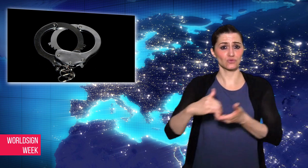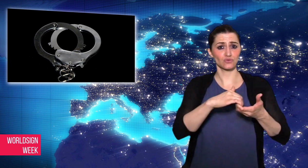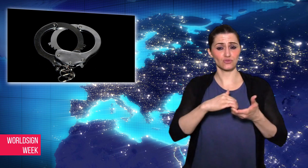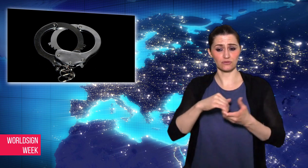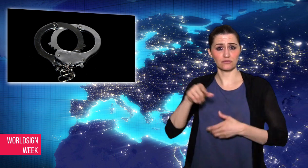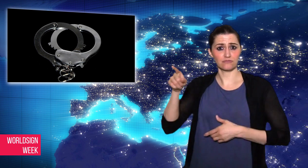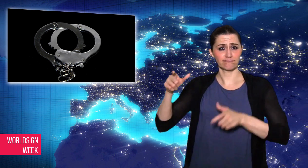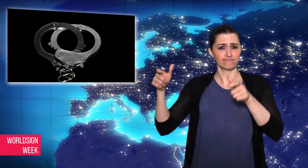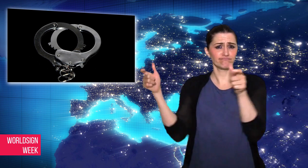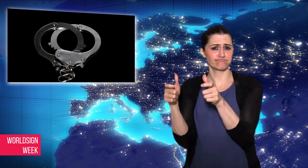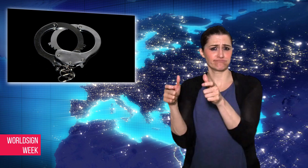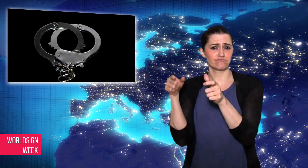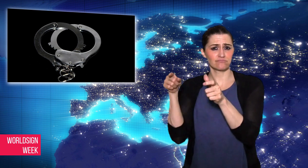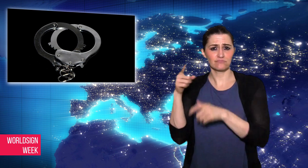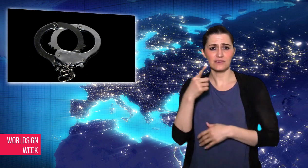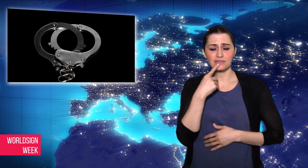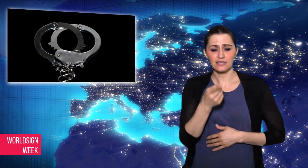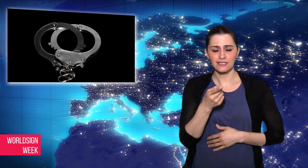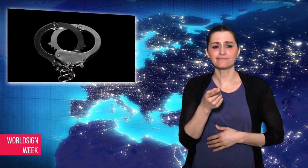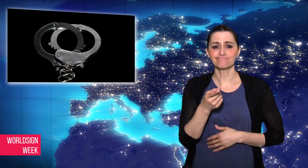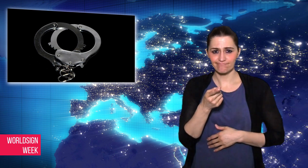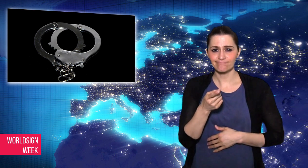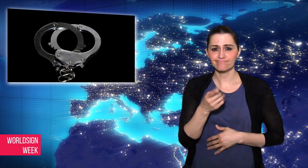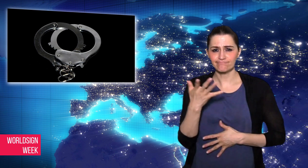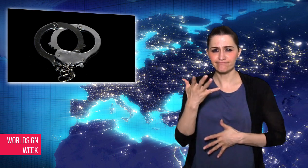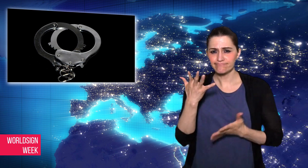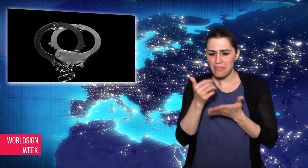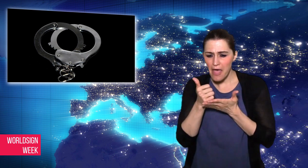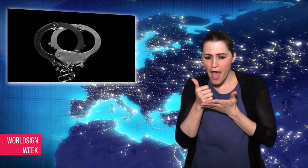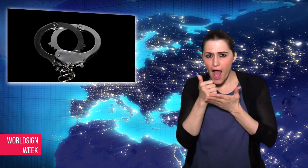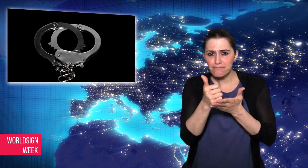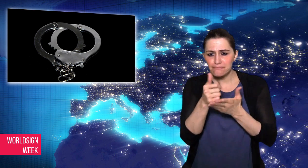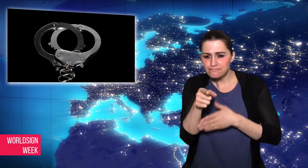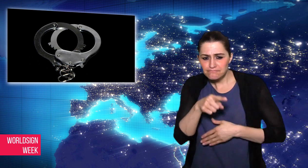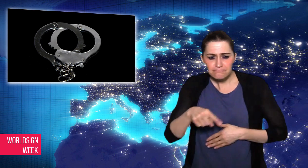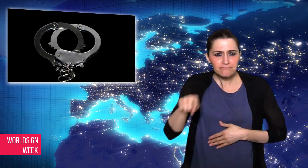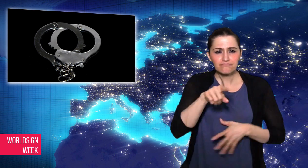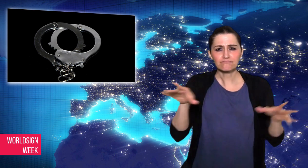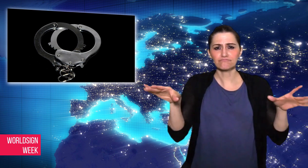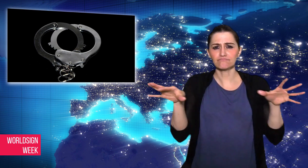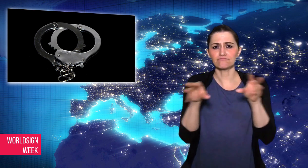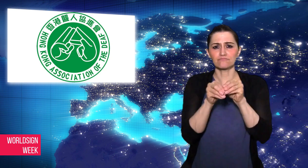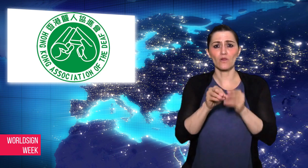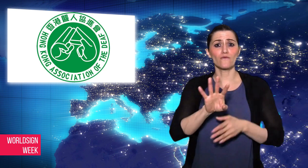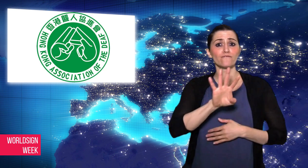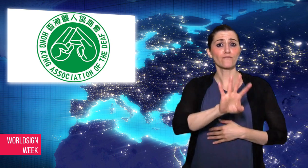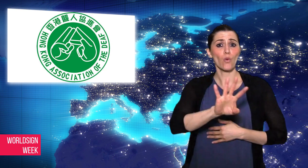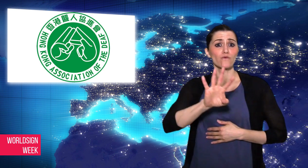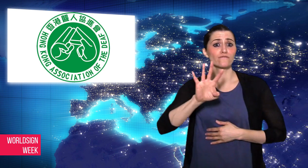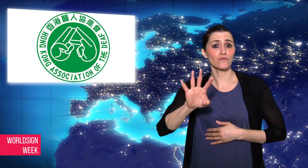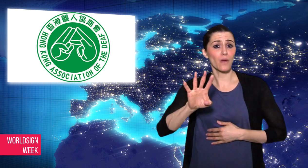the scam and assisted the